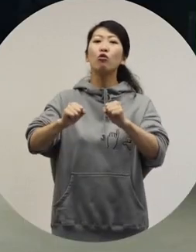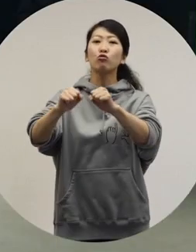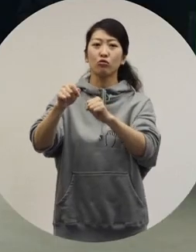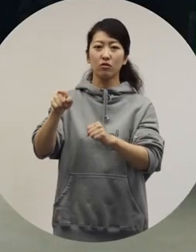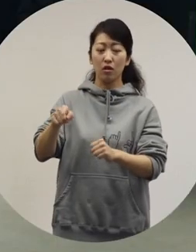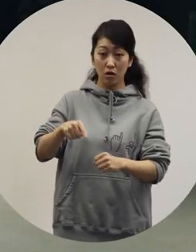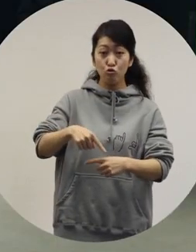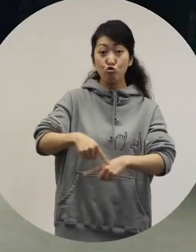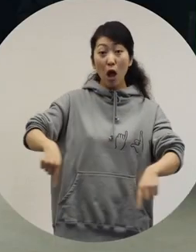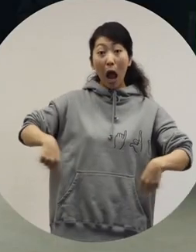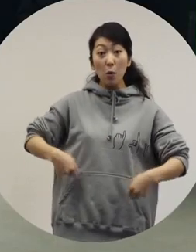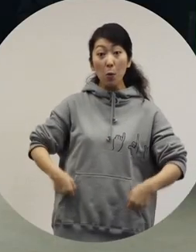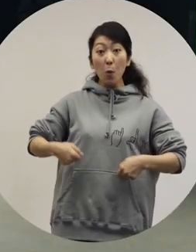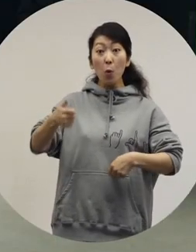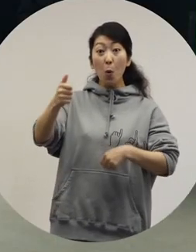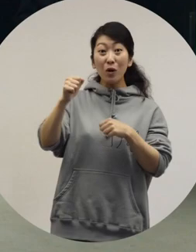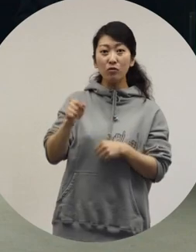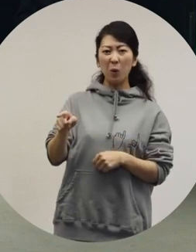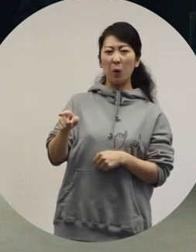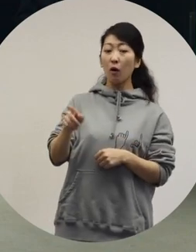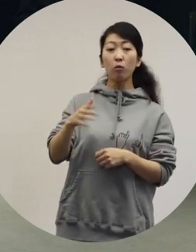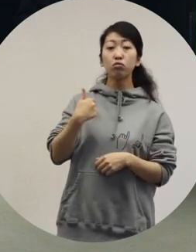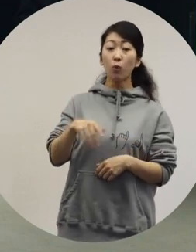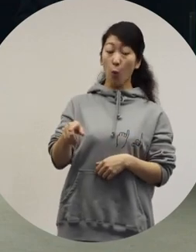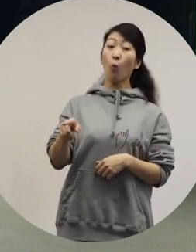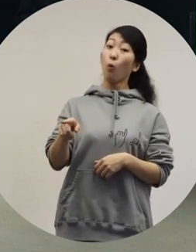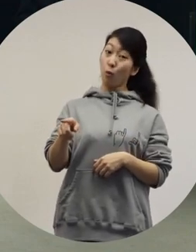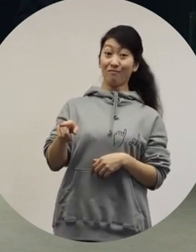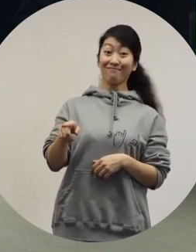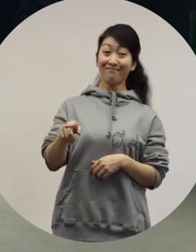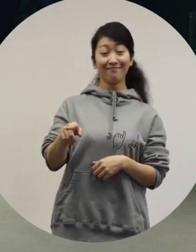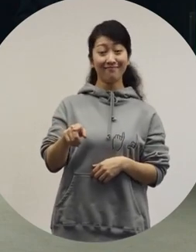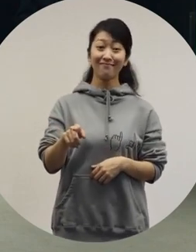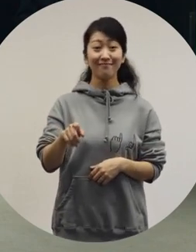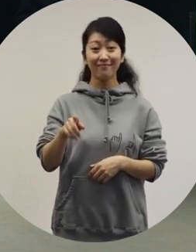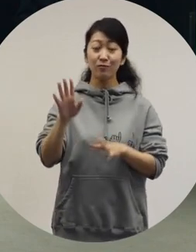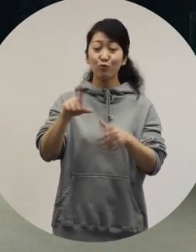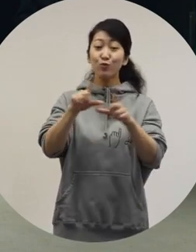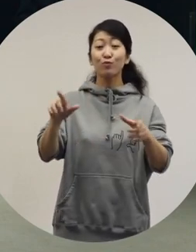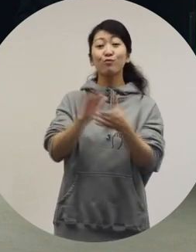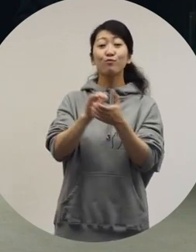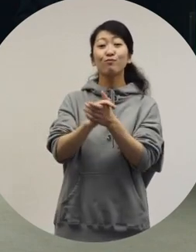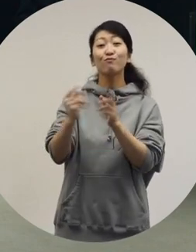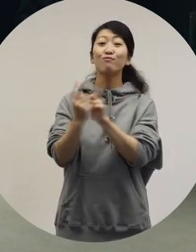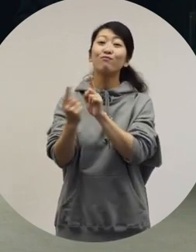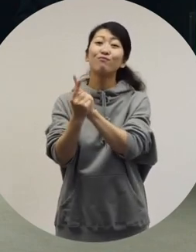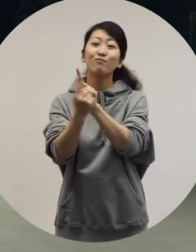So if they meet a man wearing a skirt, they don't say anything special and hang out with the person as friends would.